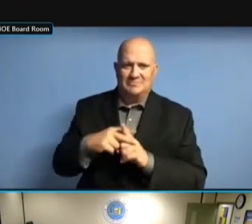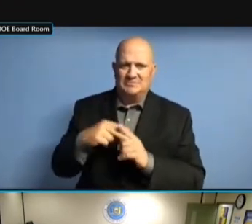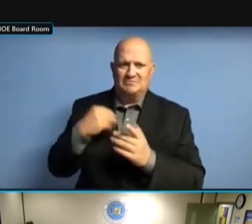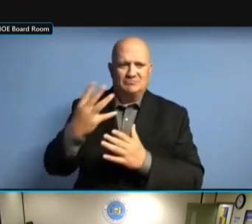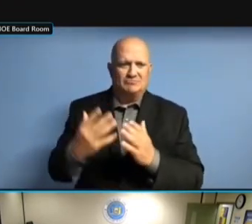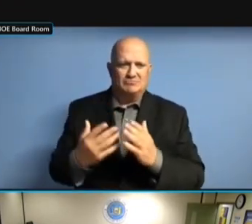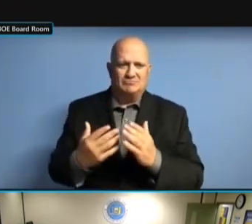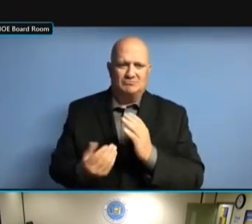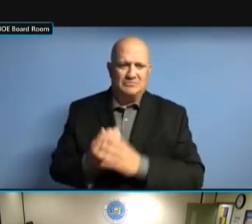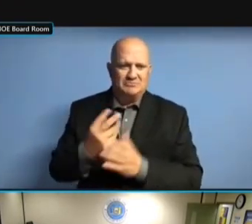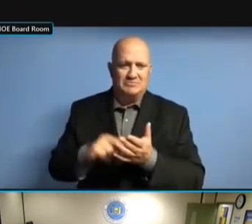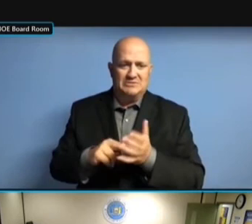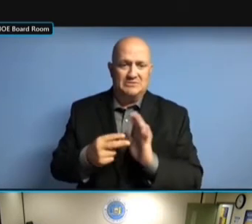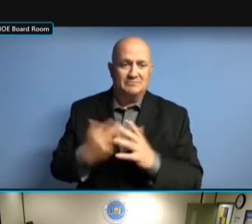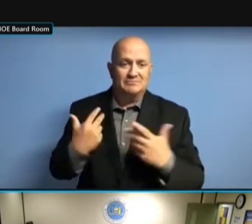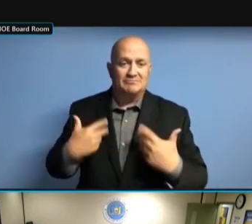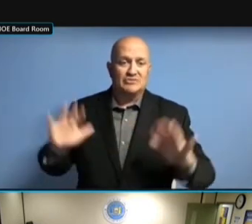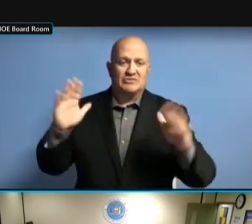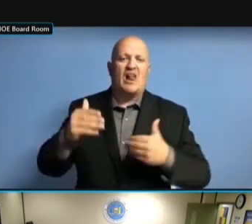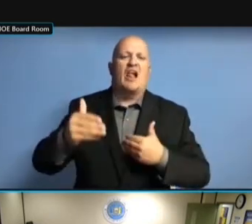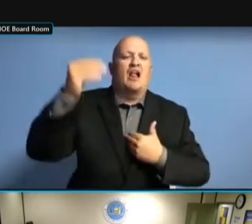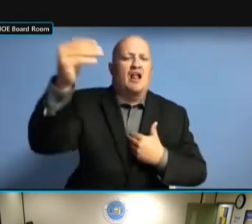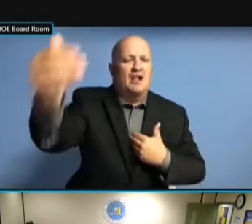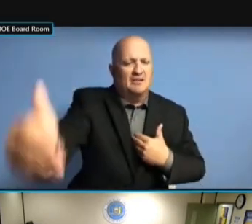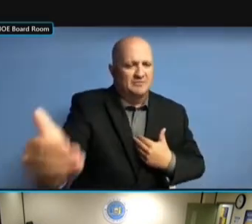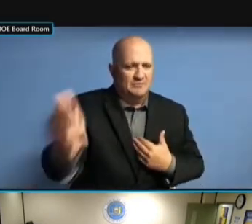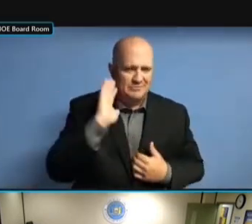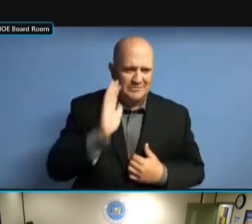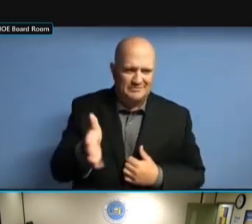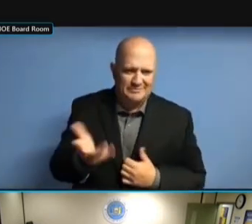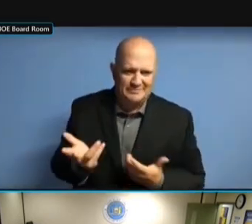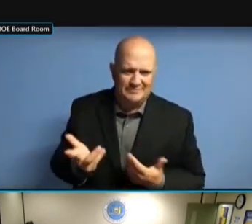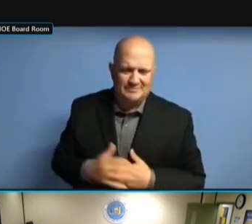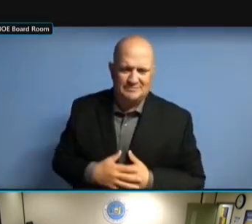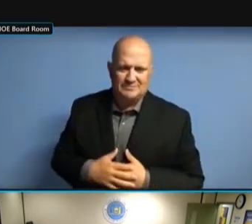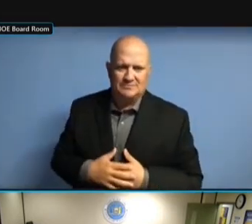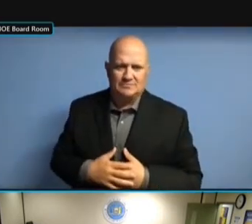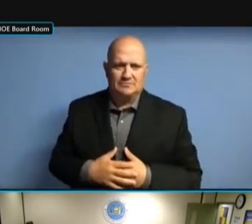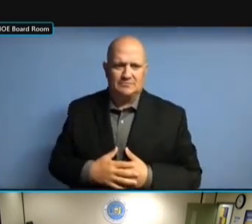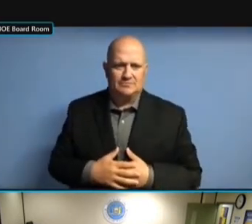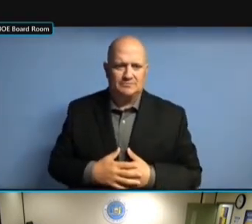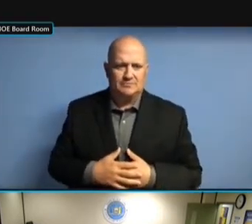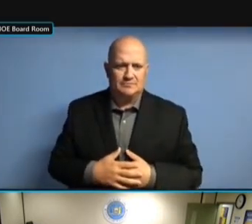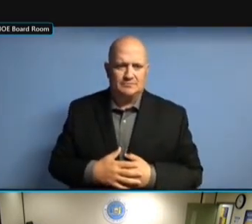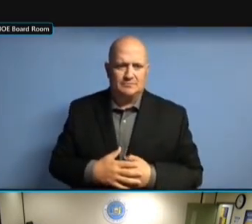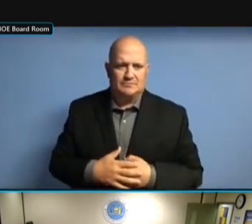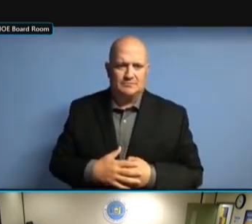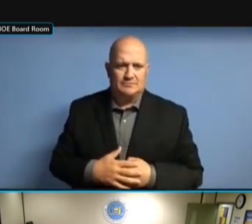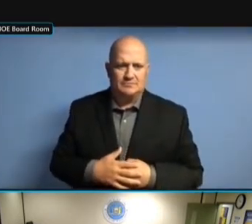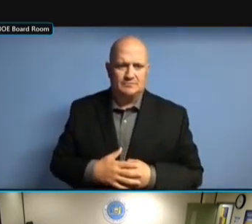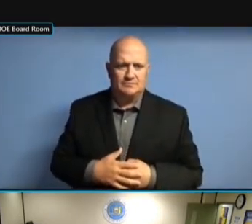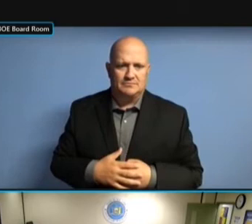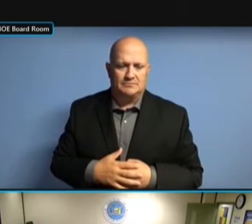IMAGINE IT'S GOING TO BE DONE. WITH REGARD TO OTHER IMAGINE IT'S GOING TO BE DONE. WITH REGARD TO OTHER VOTING WITH REGARD TO OTHER VOTING WITH REGARD TO OTHER VOTING MACHINE WITH REGARD TO OTHER VOTING MACHINE VENDORS, WITH REGARD TO OTHER VOTING MACHINE VENDORS, WE WITH REGARD TO OTHER VOTING MACHINE VENDORS, WE CONTINUE WITH REGARD TO OTHER VOTING MACHINE VENDORS, WE CONTINUE TO MACHINE VENDORS, WE CONTINUE TO MACHINE VENDORS, WE CONTINUE TO HAVE MACHINE VENDORS, WE CONTINUE TO HAVE ALL MACHINE VENDORS, WE CONTINUE TO HAVE ALL THE MACHINE VENDORS, WE CONTINUE TO HAVE ALL THE CONVERSATIONS MACHINE VENDORS, WE CONTINUE TO HAVE ALL THE CONVERSATIONS WE'VE HAVE ALL THE CONVERSATIONS WE'VE HAVE ALL THE CONVERSATIONS WE'VE BEEN HAVE ALL THE CONVERSATIONS WE'VE BEEN HAVING. BEEN HAVING. BEEN HAVING. SOME BEEN HAVING. SOME OF BEEN HAVING. SOME OF THE BEEN HAVING. SOME OF THE VENDORS BEEN HAVING. SOME OF THE VENDORS ARE BEEN HAVING. SOME OF THE VENDORS ARE MORE SOME OF THE VENDORS ARE MORE SOME OF THE VENDORS ARE MORE ACTIVE SOME OF THE VENDORS ARE MORE ACTIVE THAN SOME OF THE VENDORS ARE MORE ACTIVE THAN OTHERS. ACTIVE THAN OTHERS. ACTIVE THAN OTHERS. I